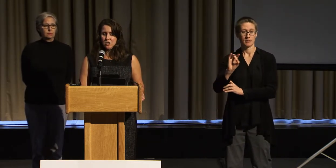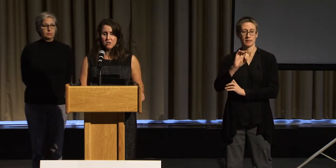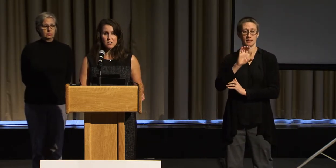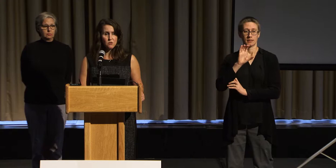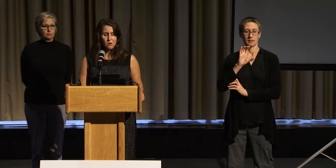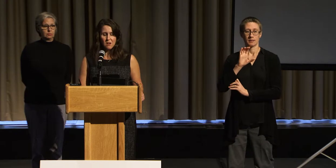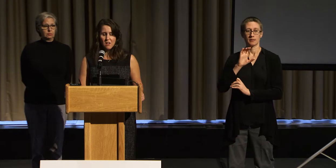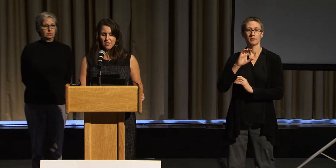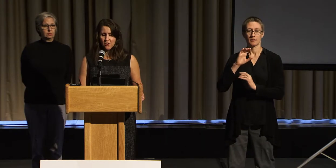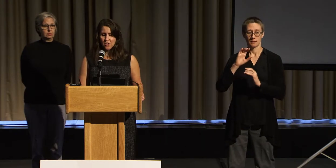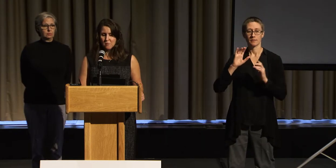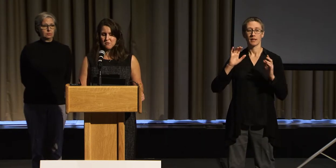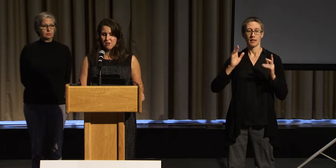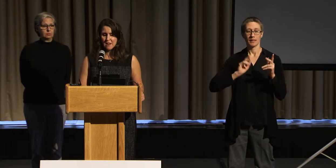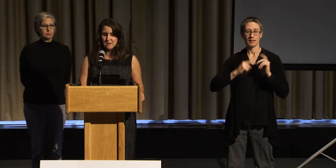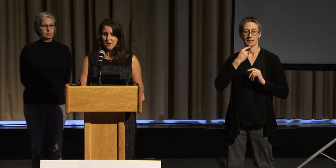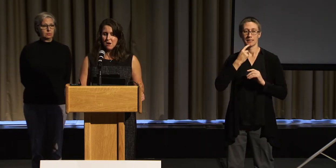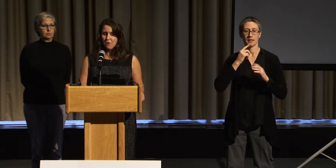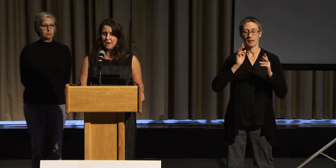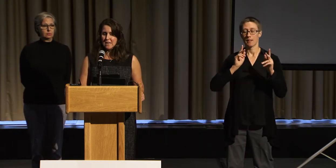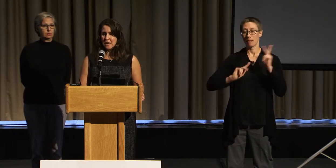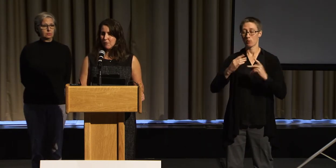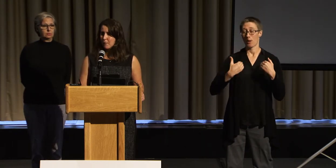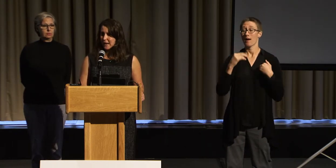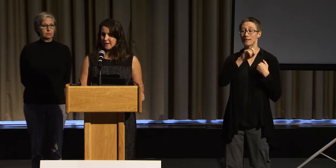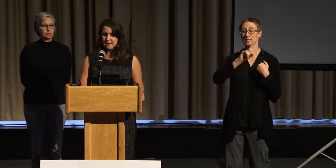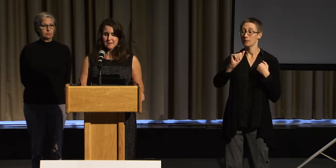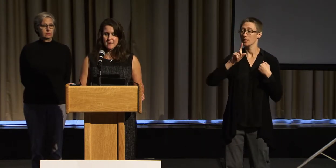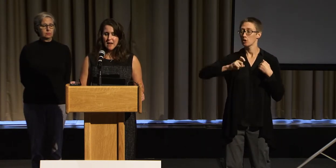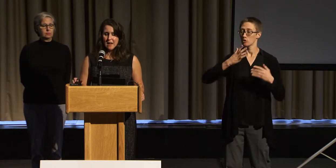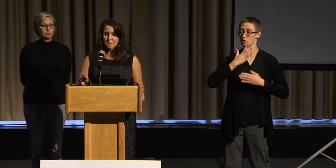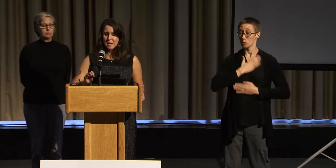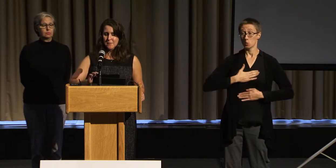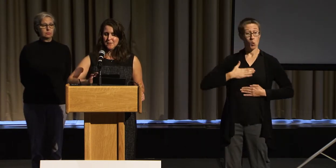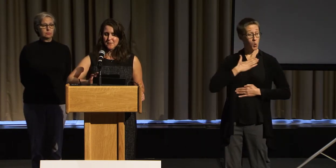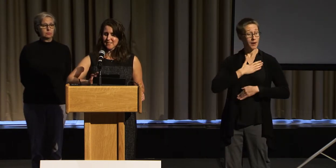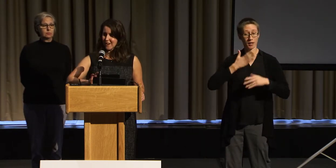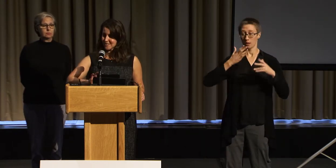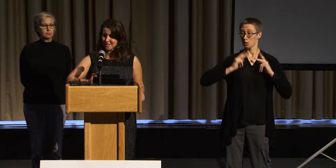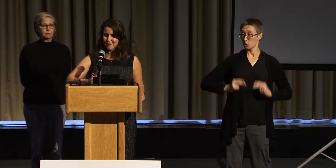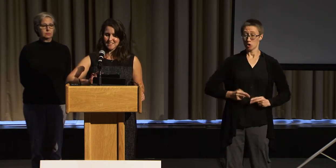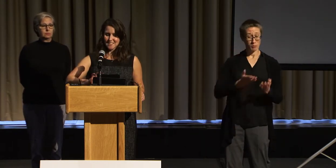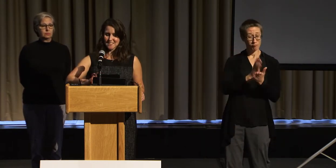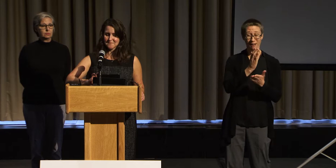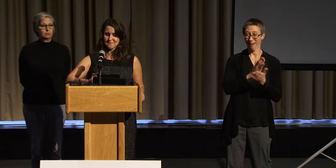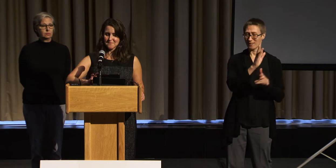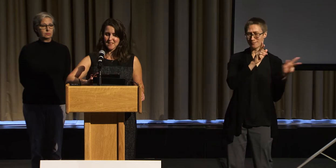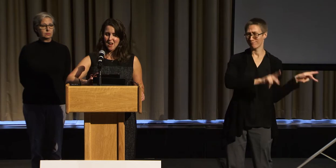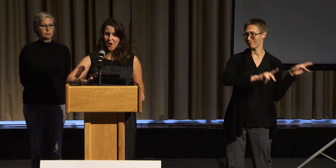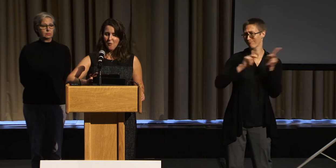should enjoy their human rights on an equal basis as people without disabilities.